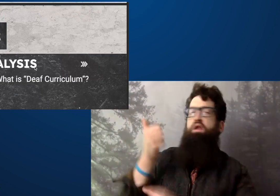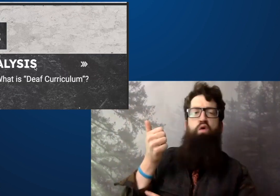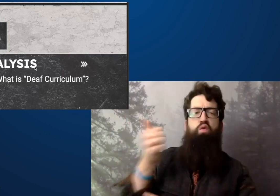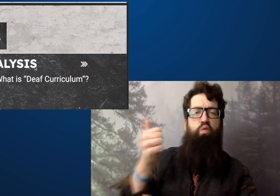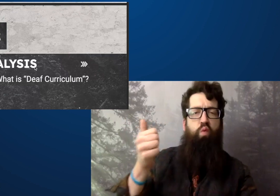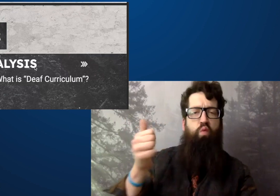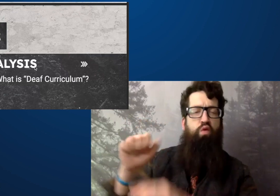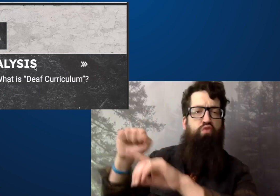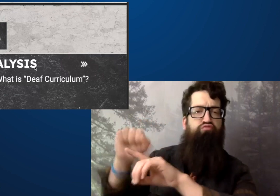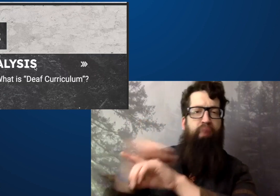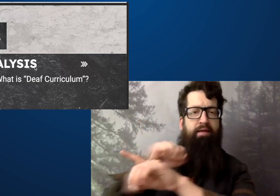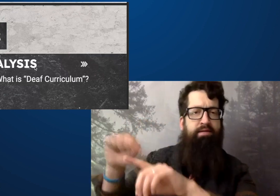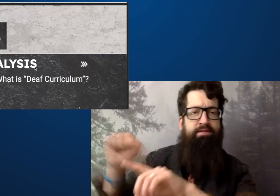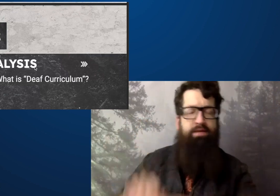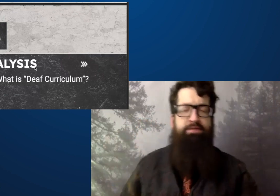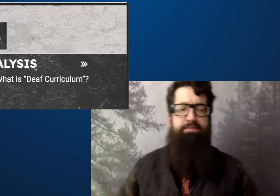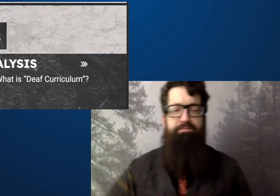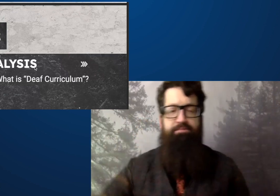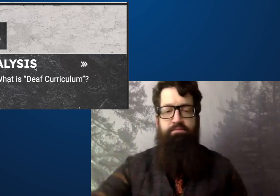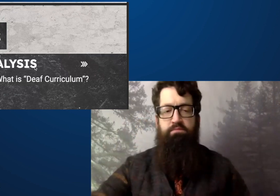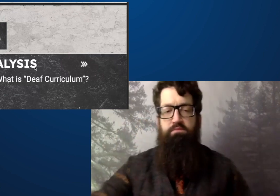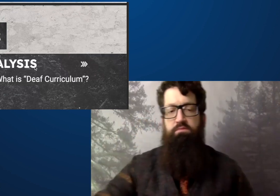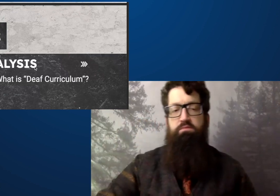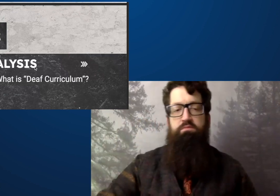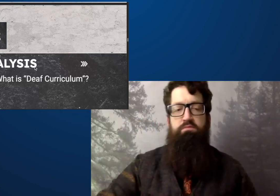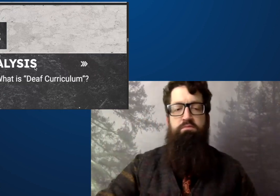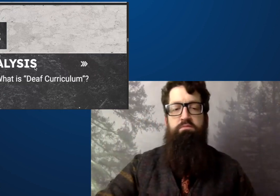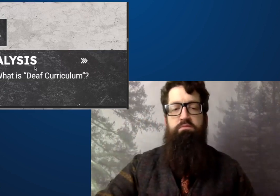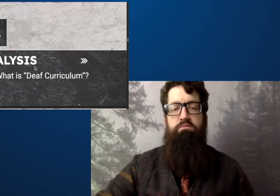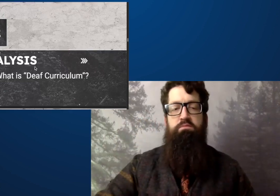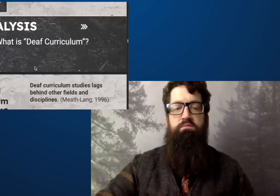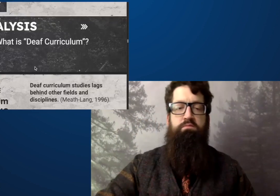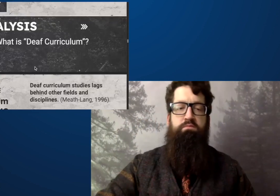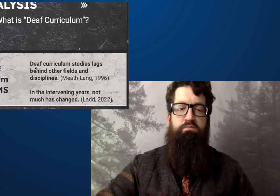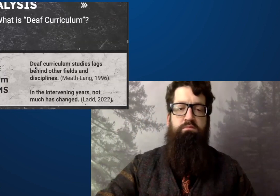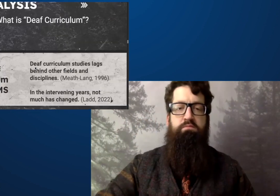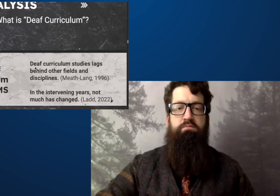and I think you can, as practitioners, look back on how this has worked for you